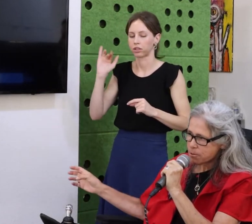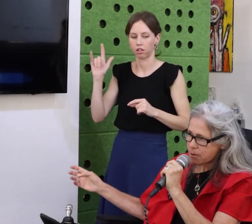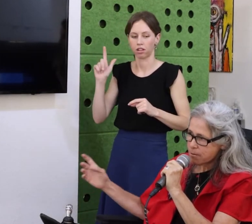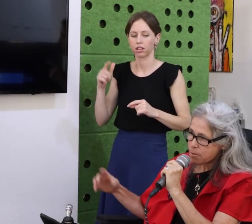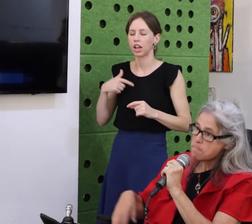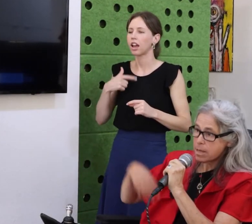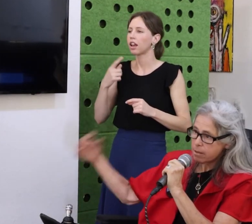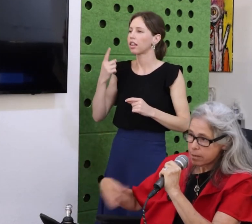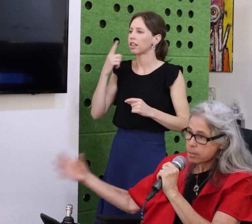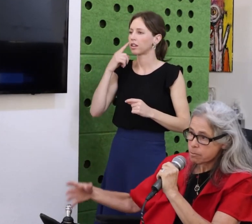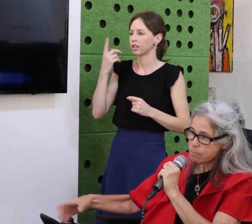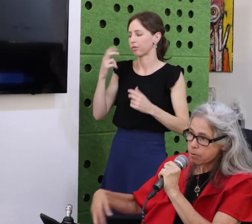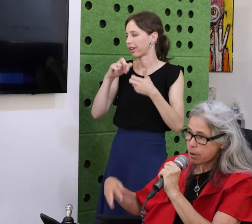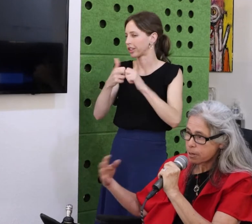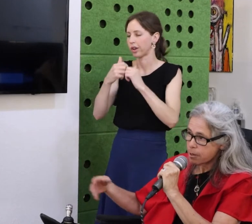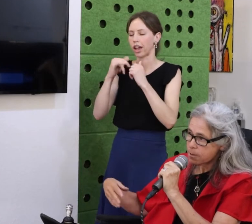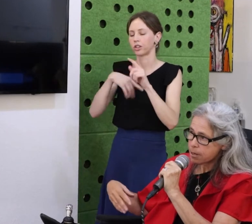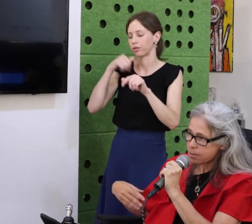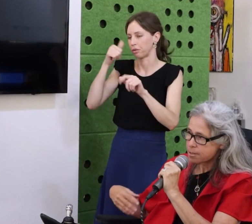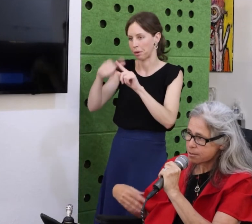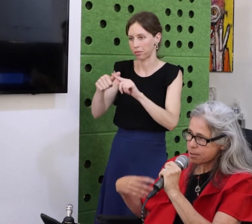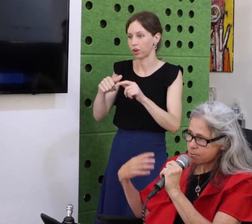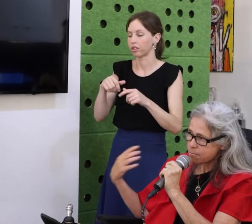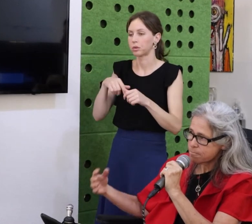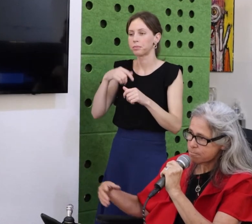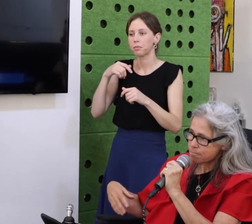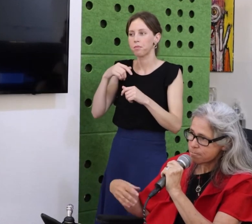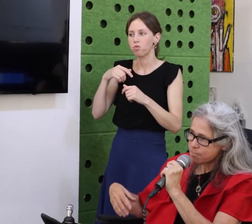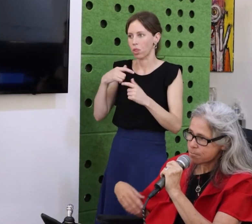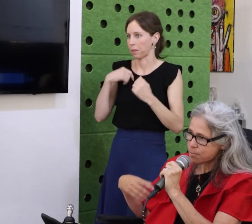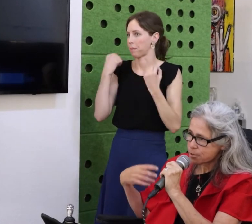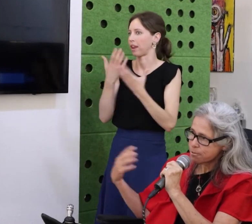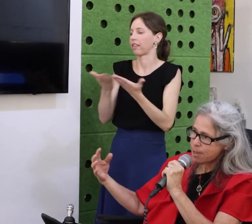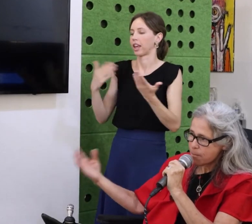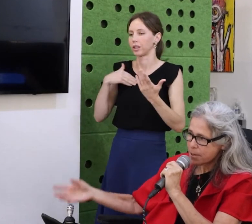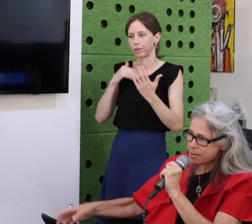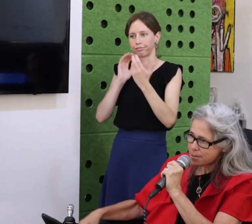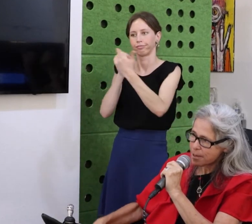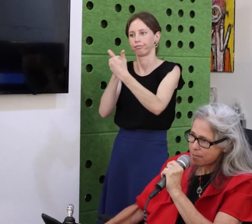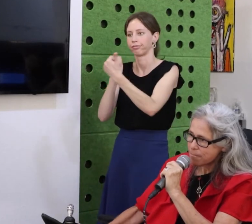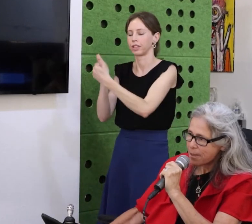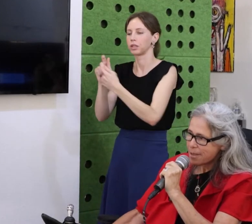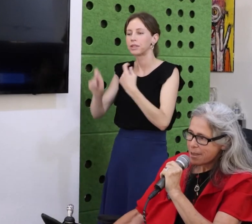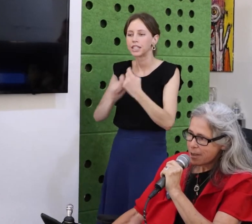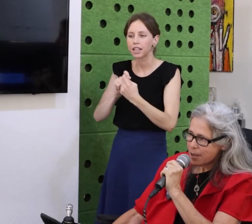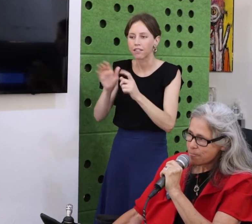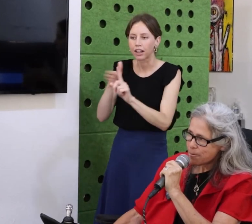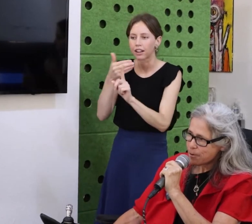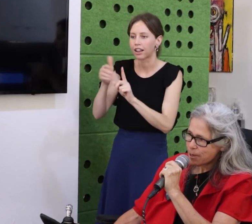often repeatedly. Despite that, they never stopped being activists and giving to